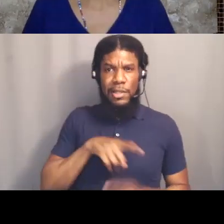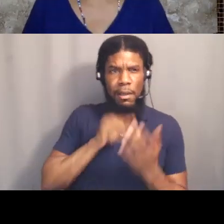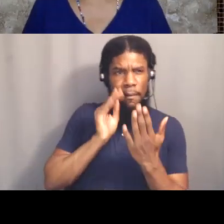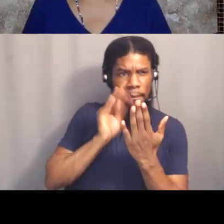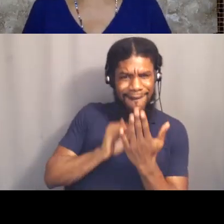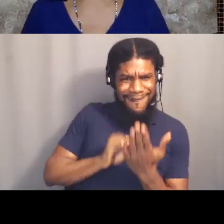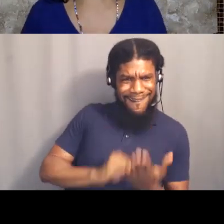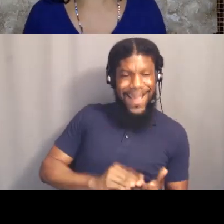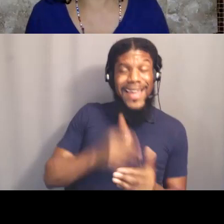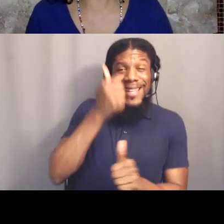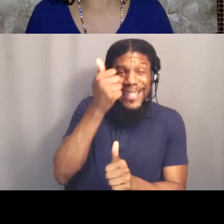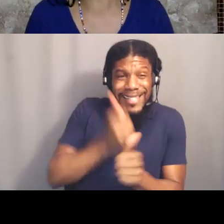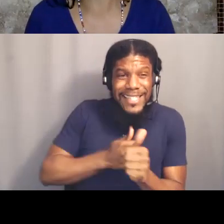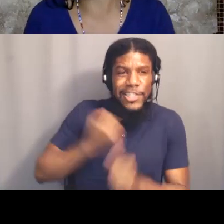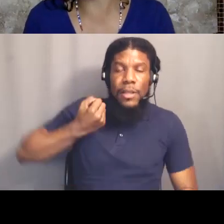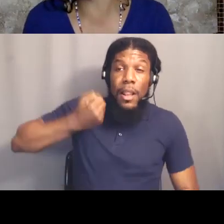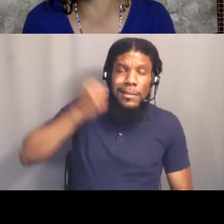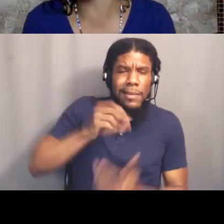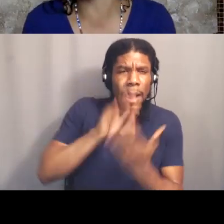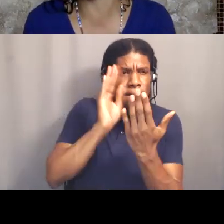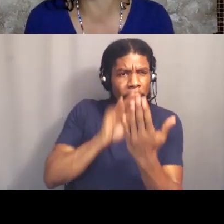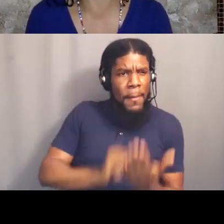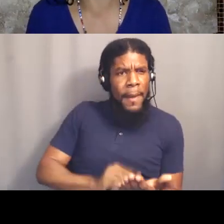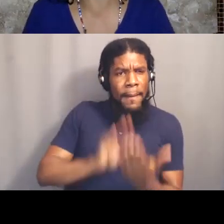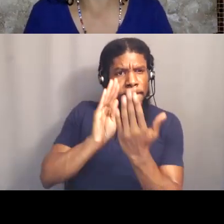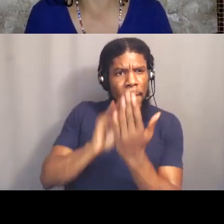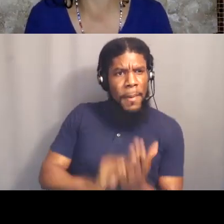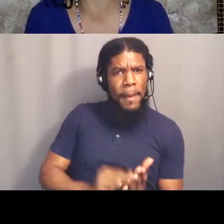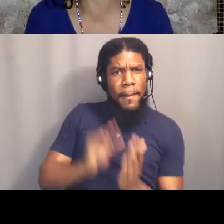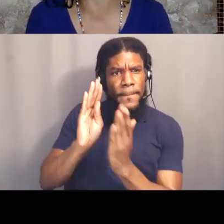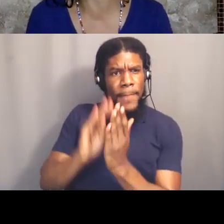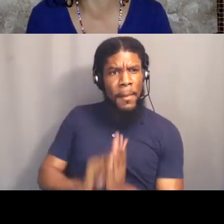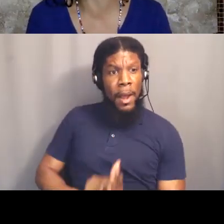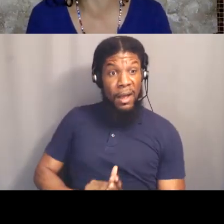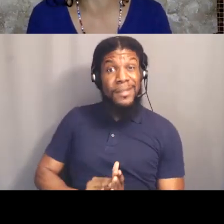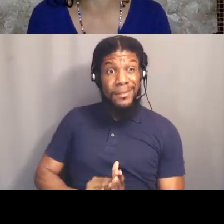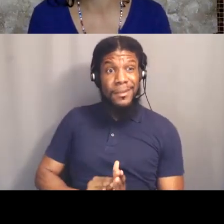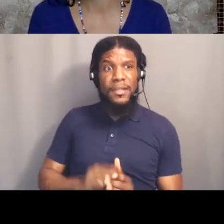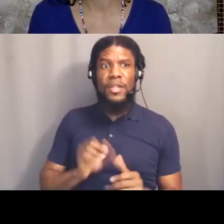So for the last five or six years we have been doing the same thing,